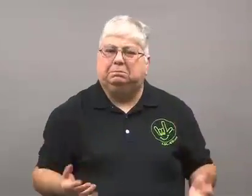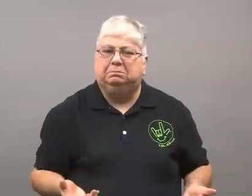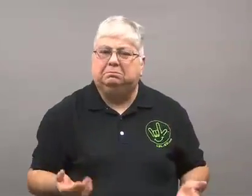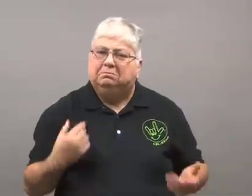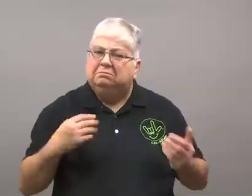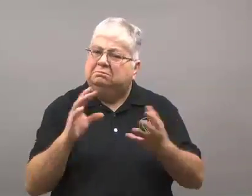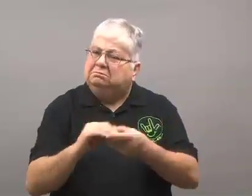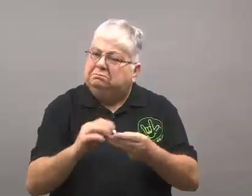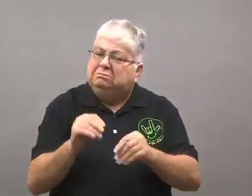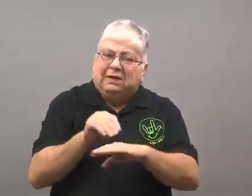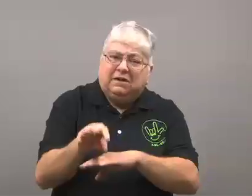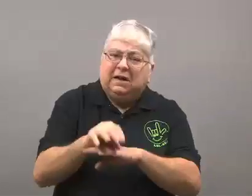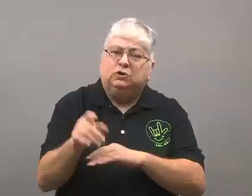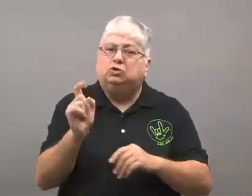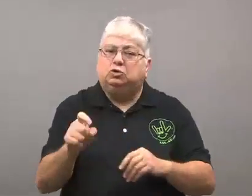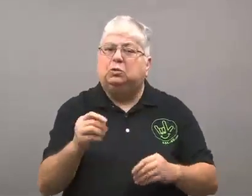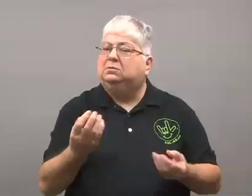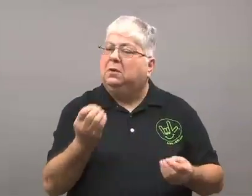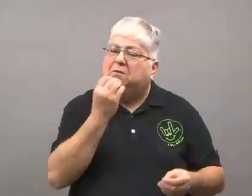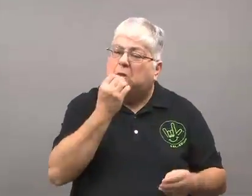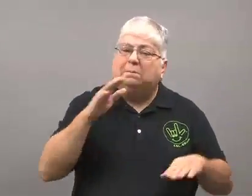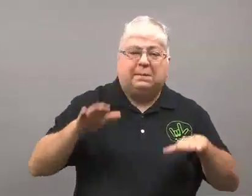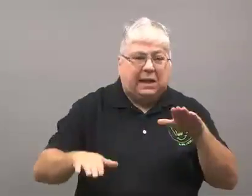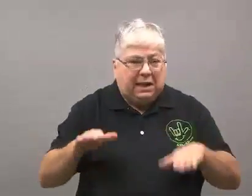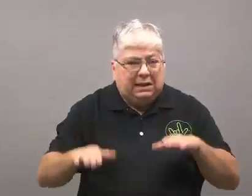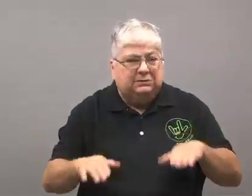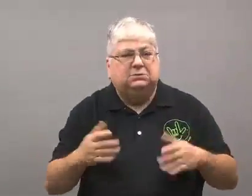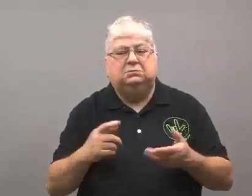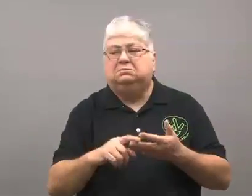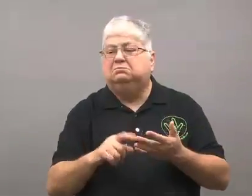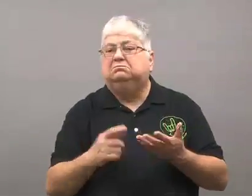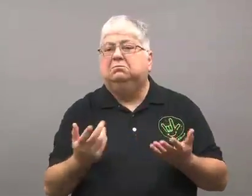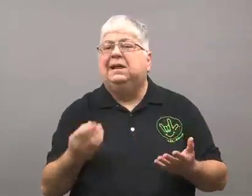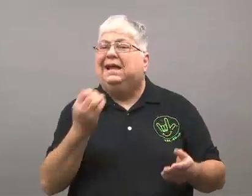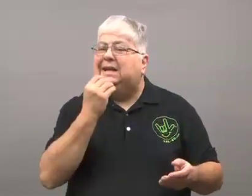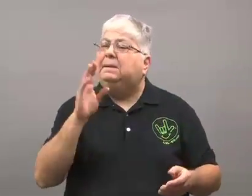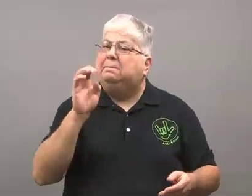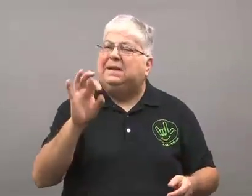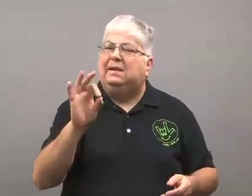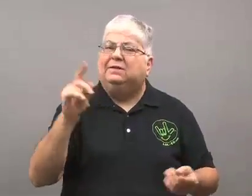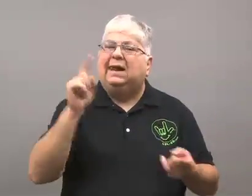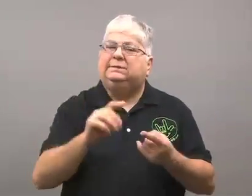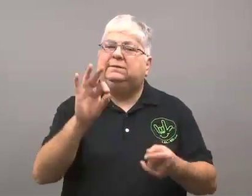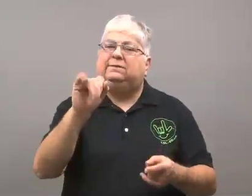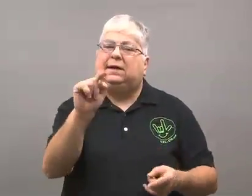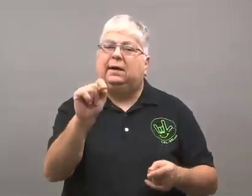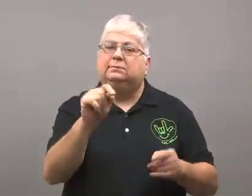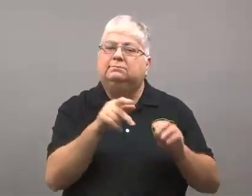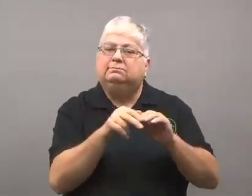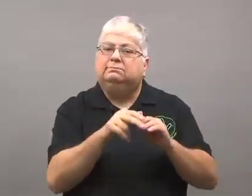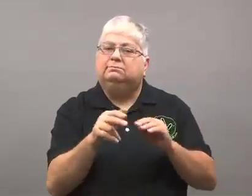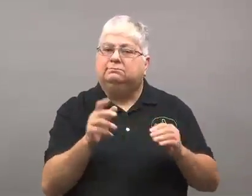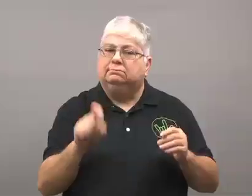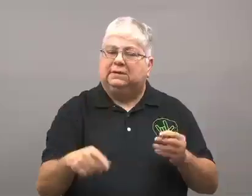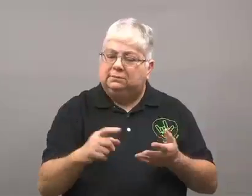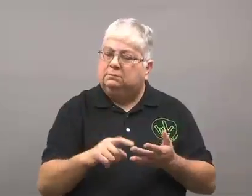"My advice is to eat a balanced diet and eat lean beef."